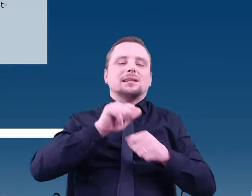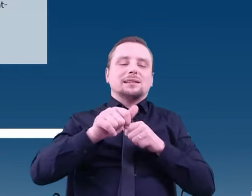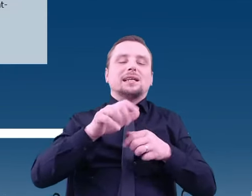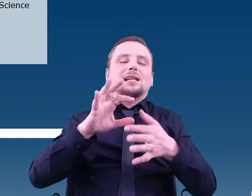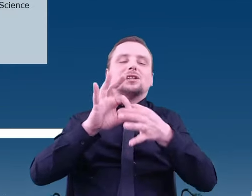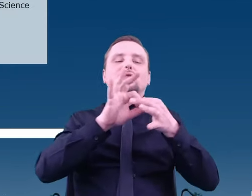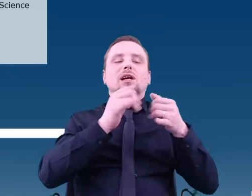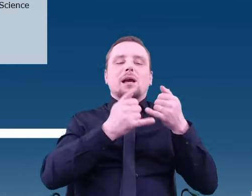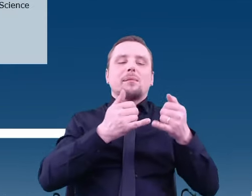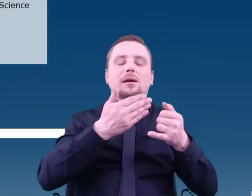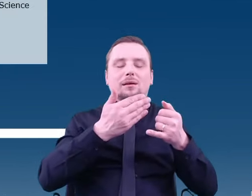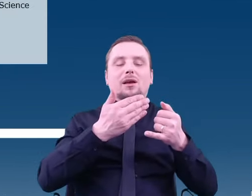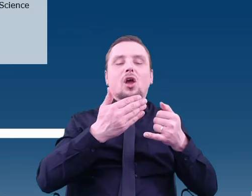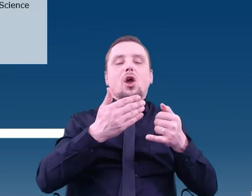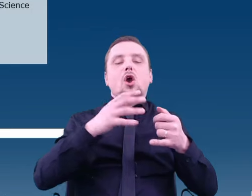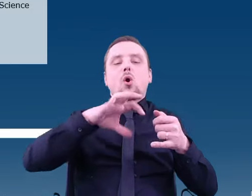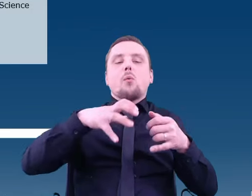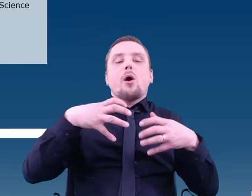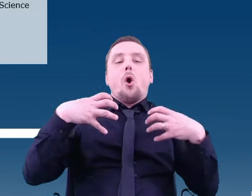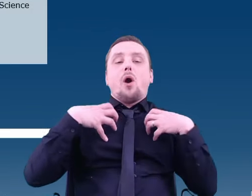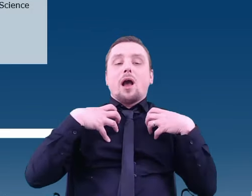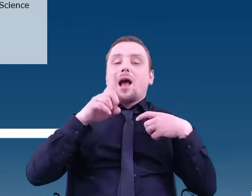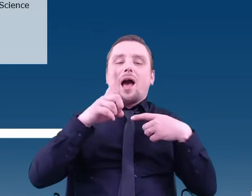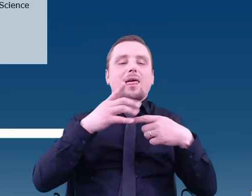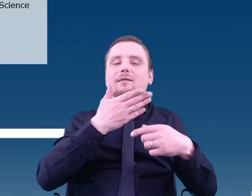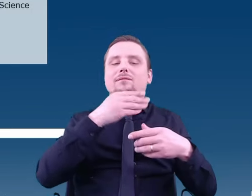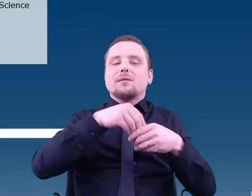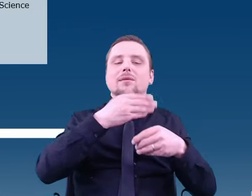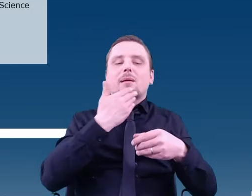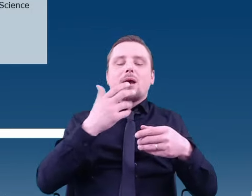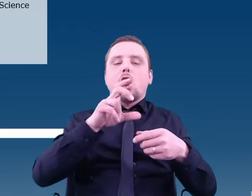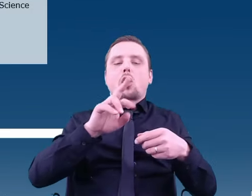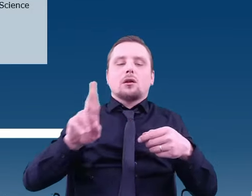Now, let’s have a look at two future missions; one has actually already started.